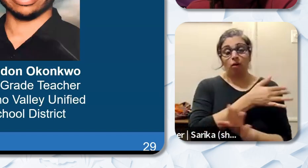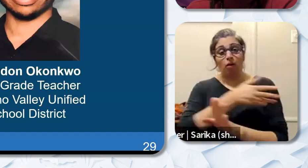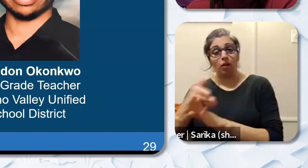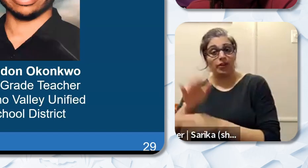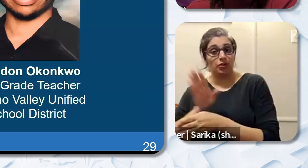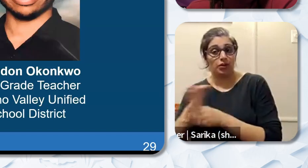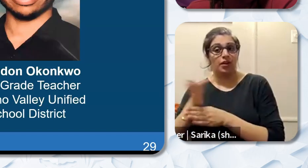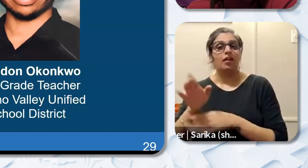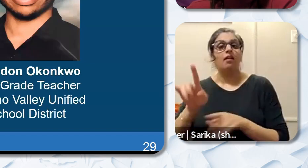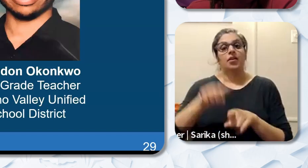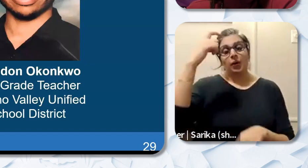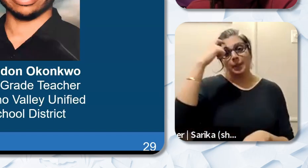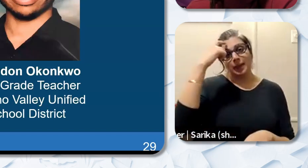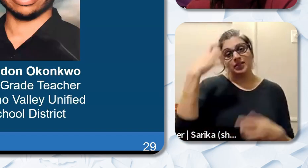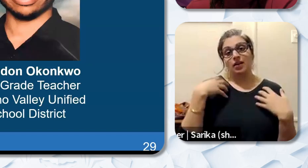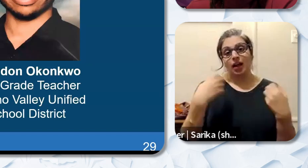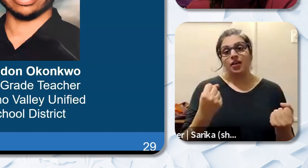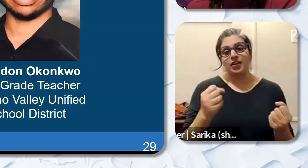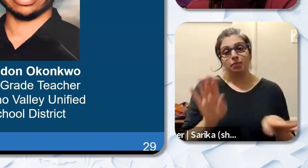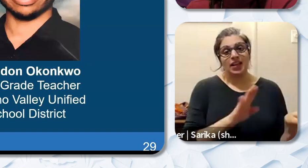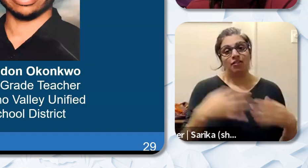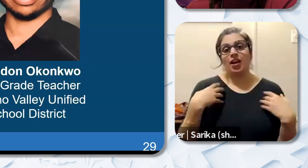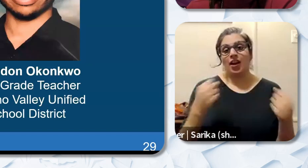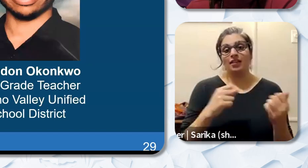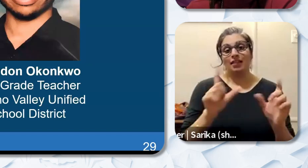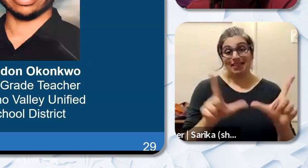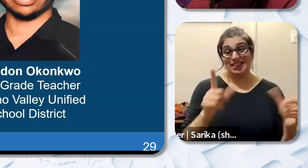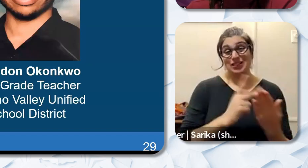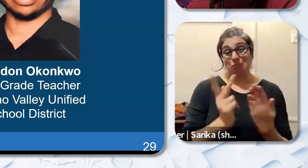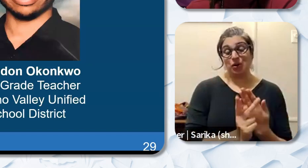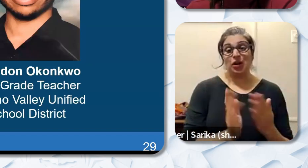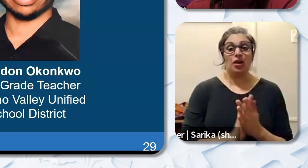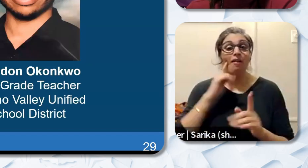health credentialing licensing programs. Goals of the educator preparation programs are to support